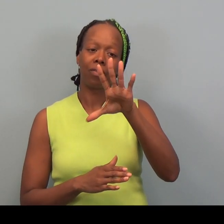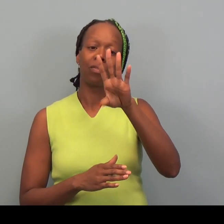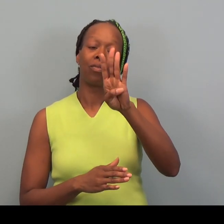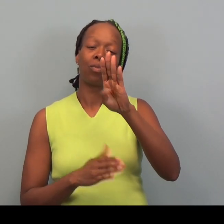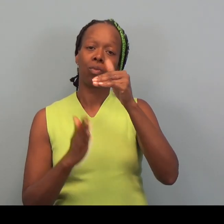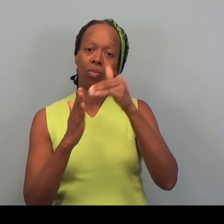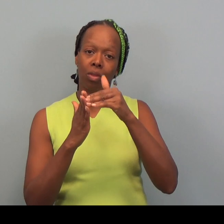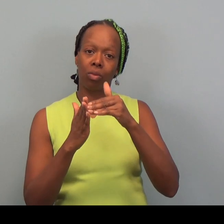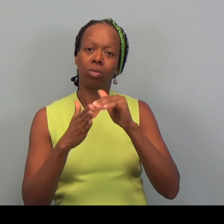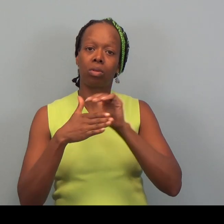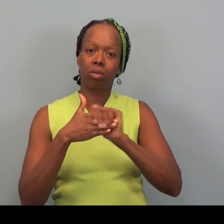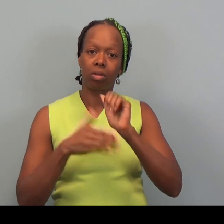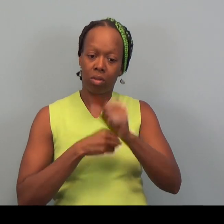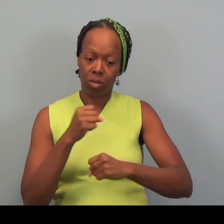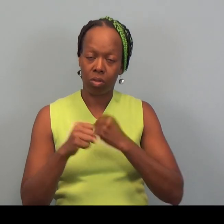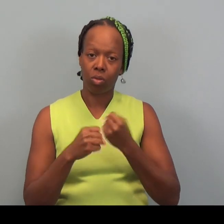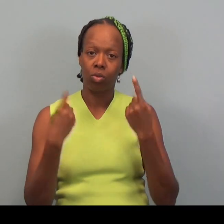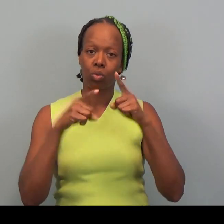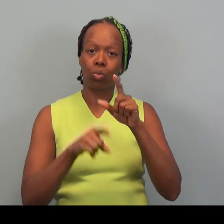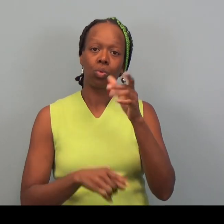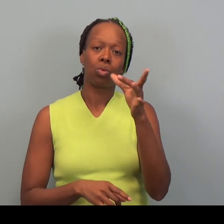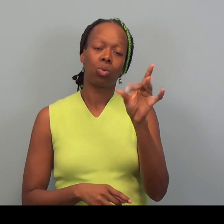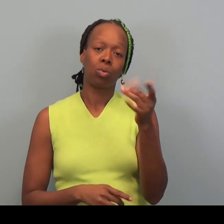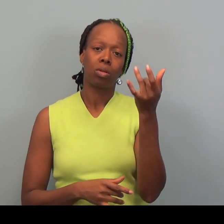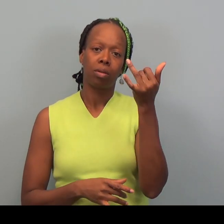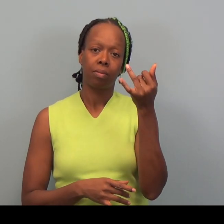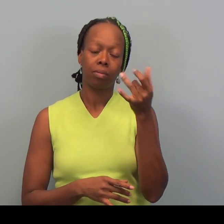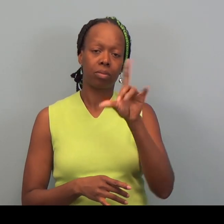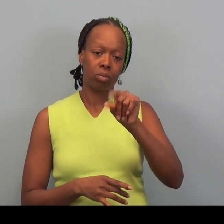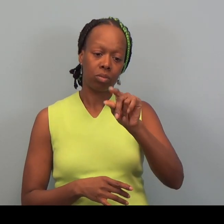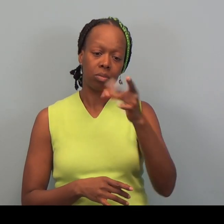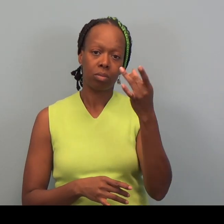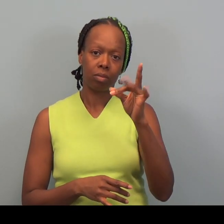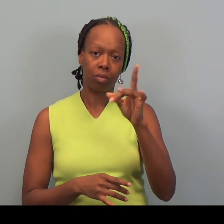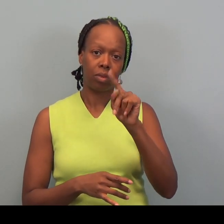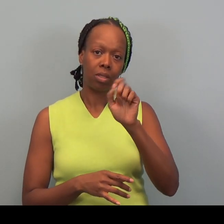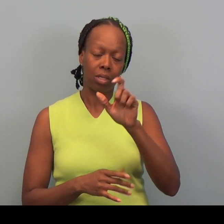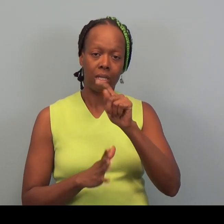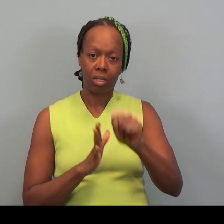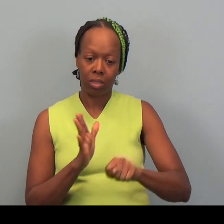during this 2018 tax season which is the season